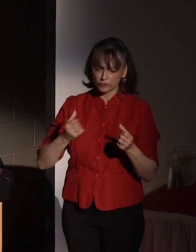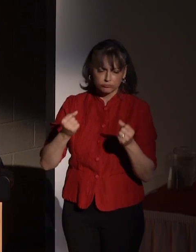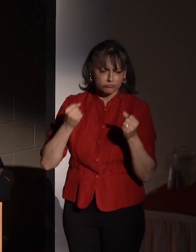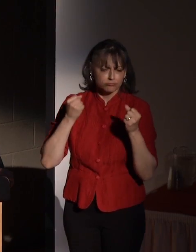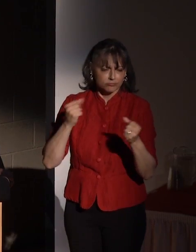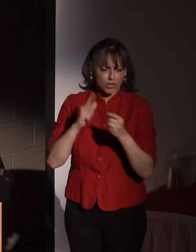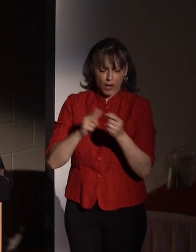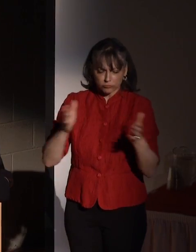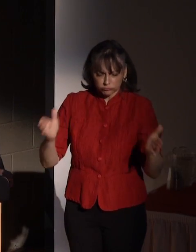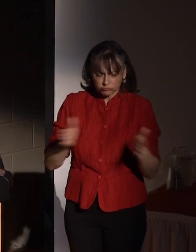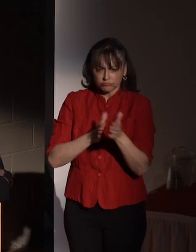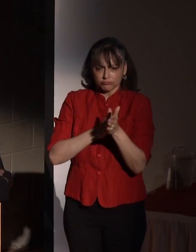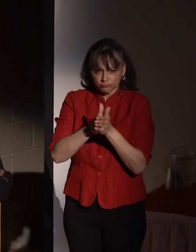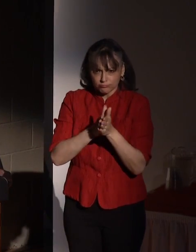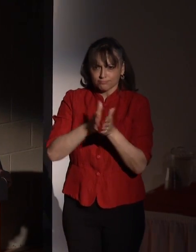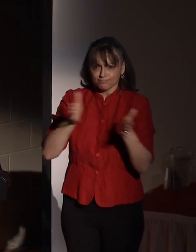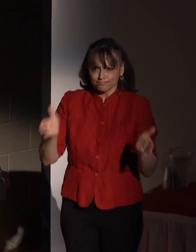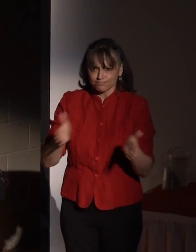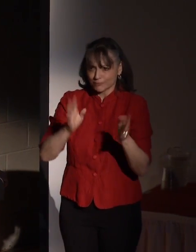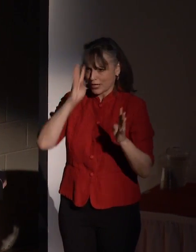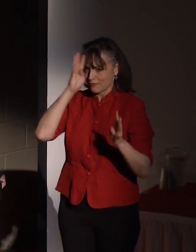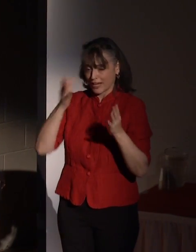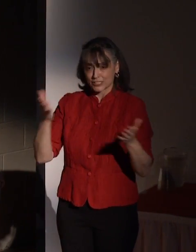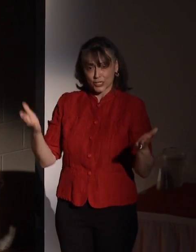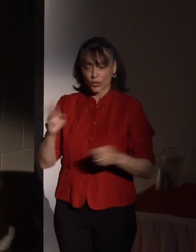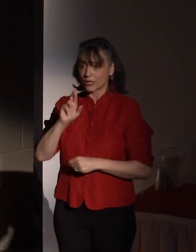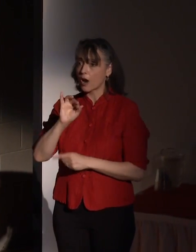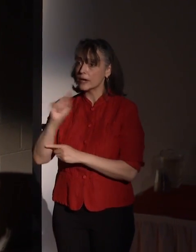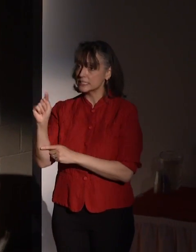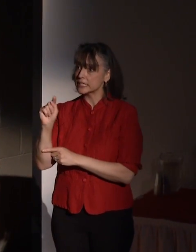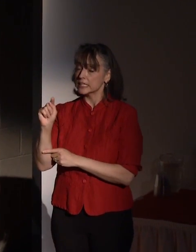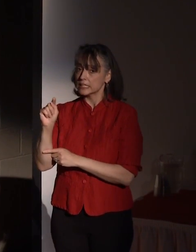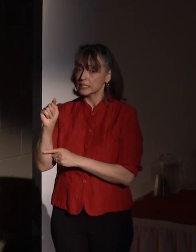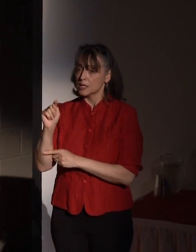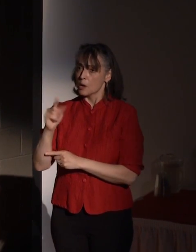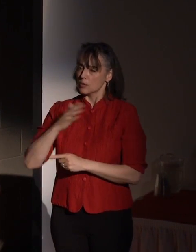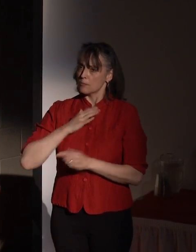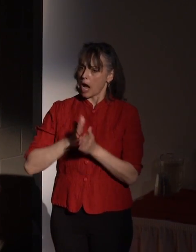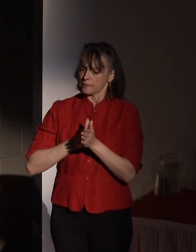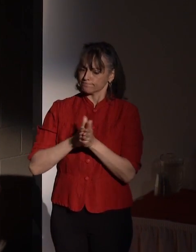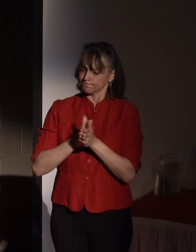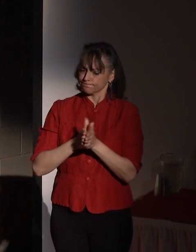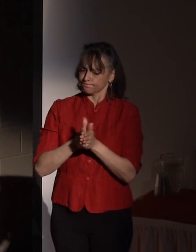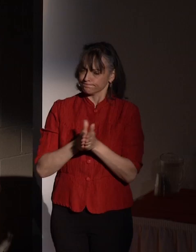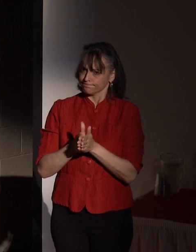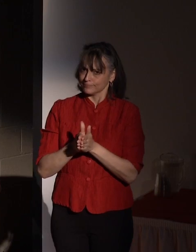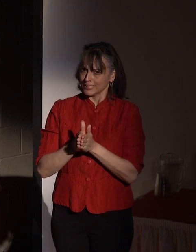innovation on the RIT campus, but this passion is not mine alone.